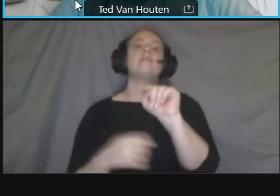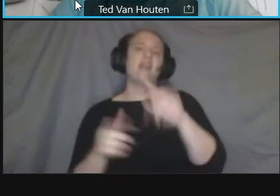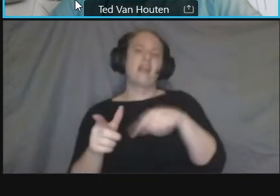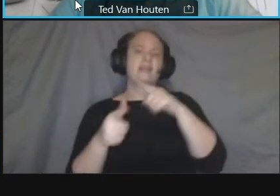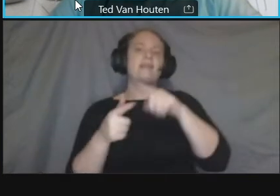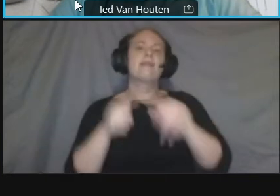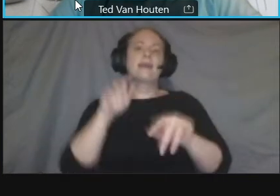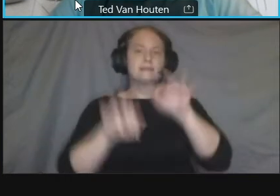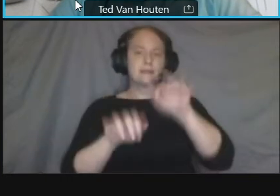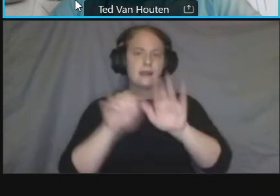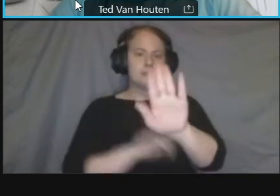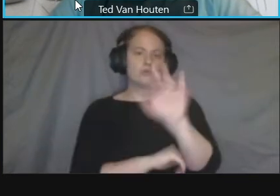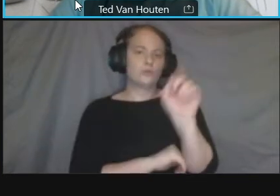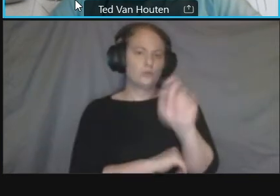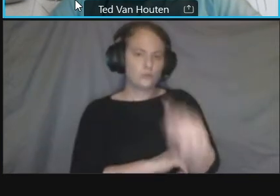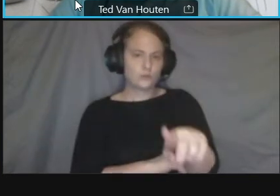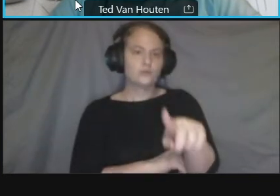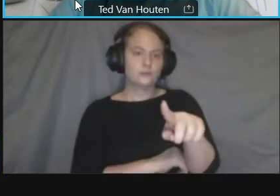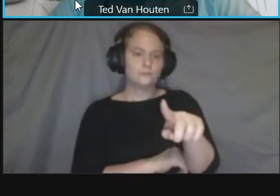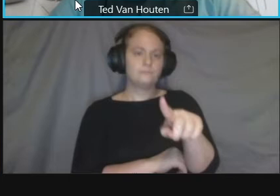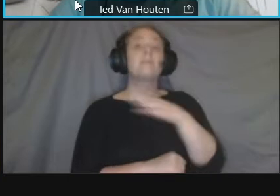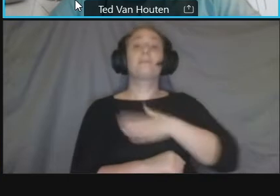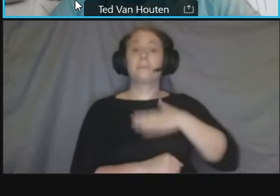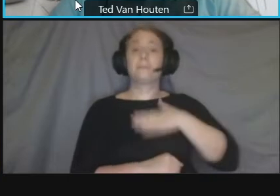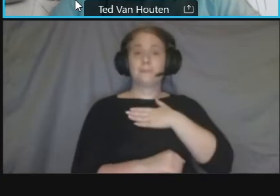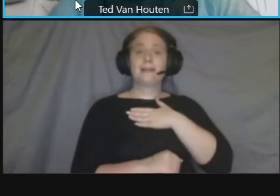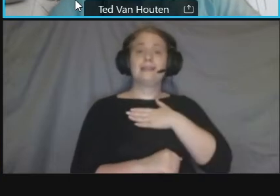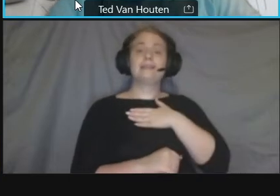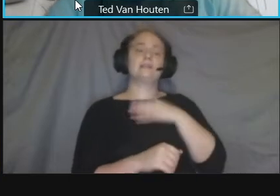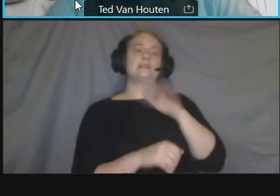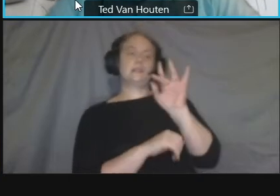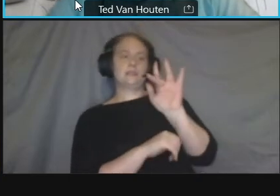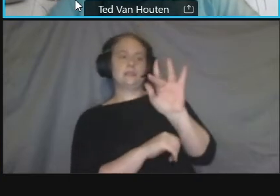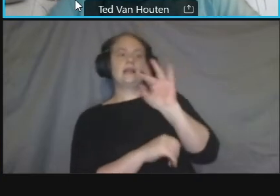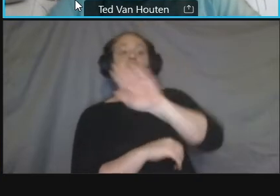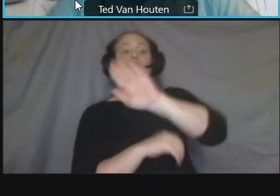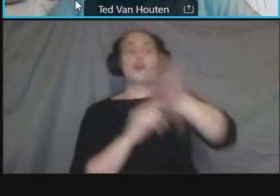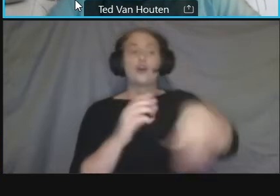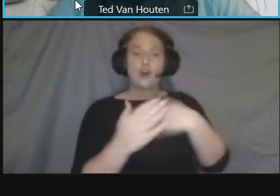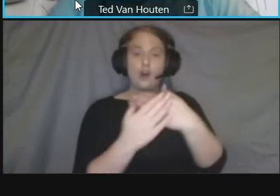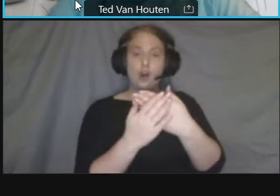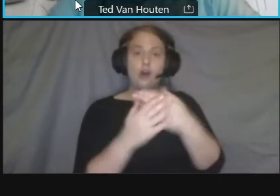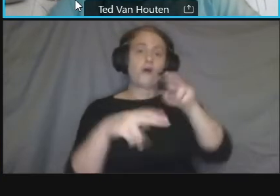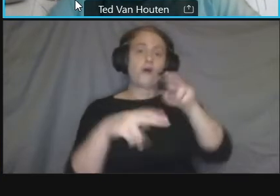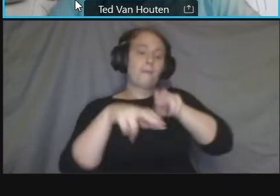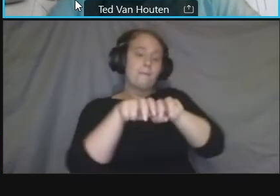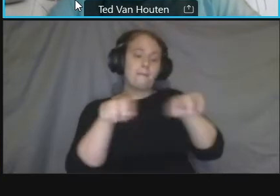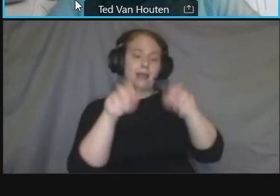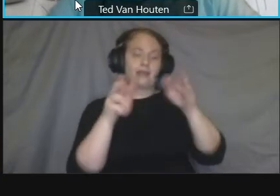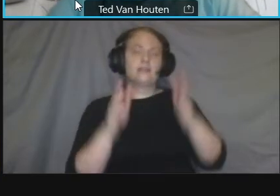so that it goes to um the project team um and if you dial in by phone use uh star three to